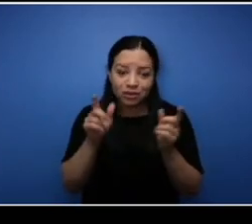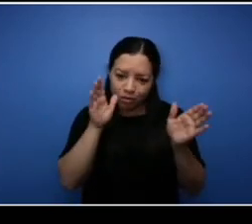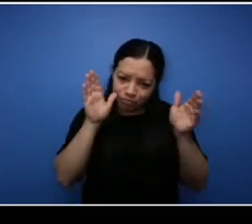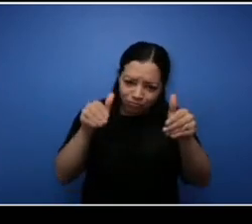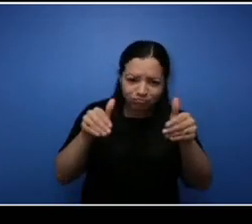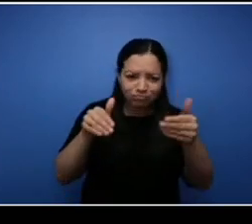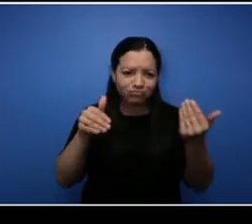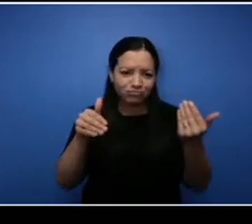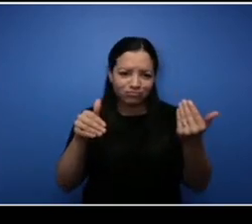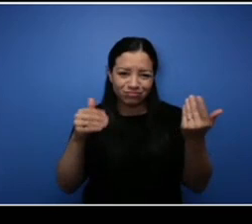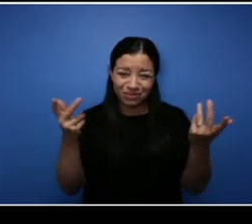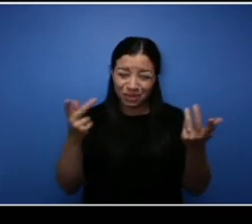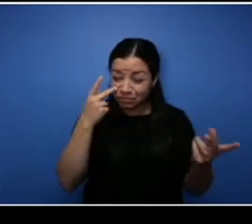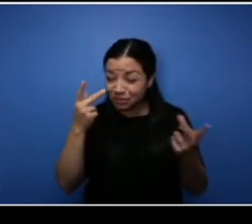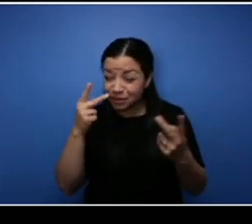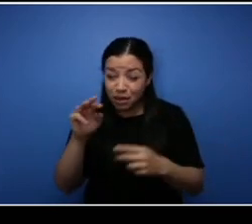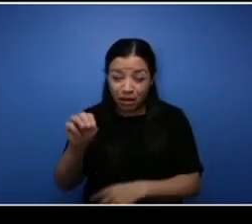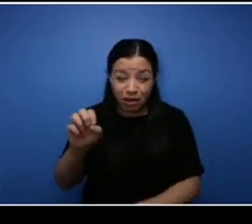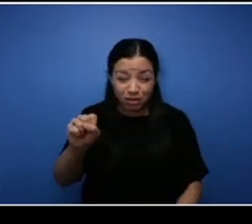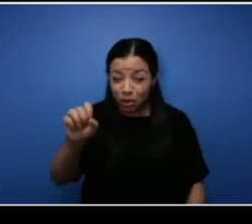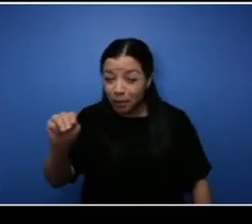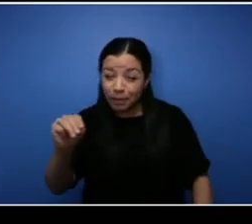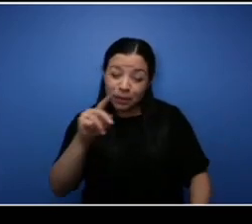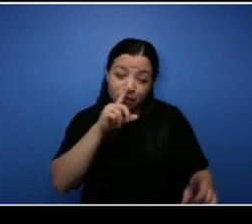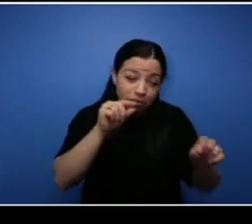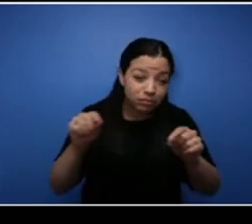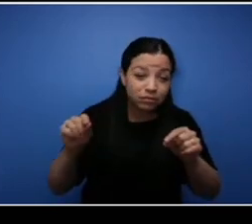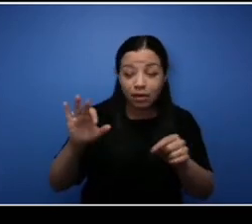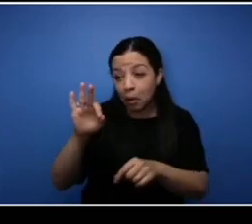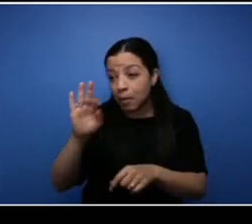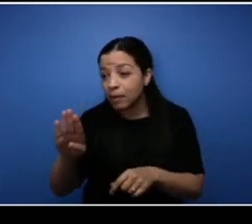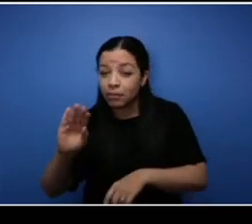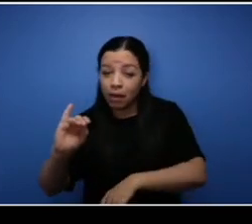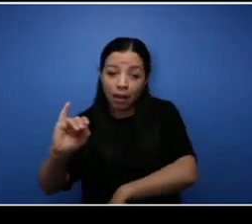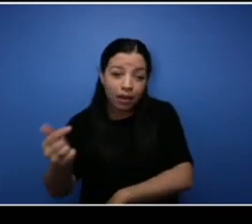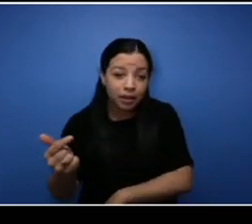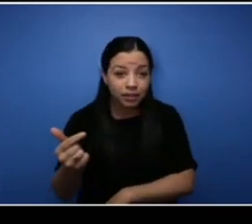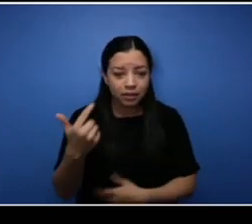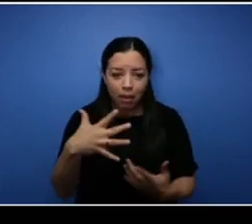age where there's so much distractions and a lot of people only post the good you know,